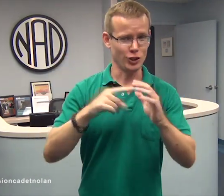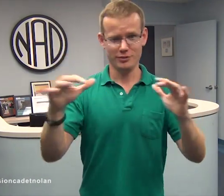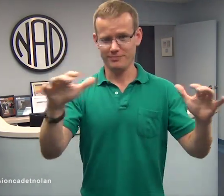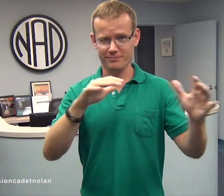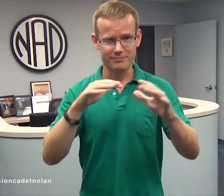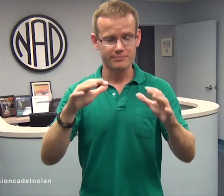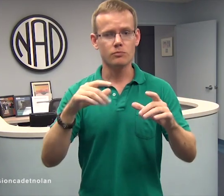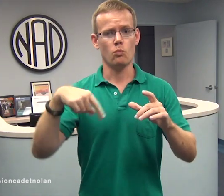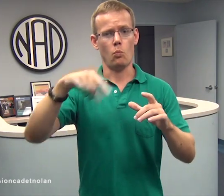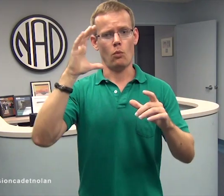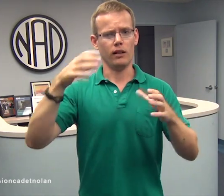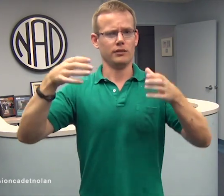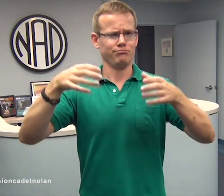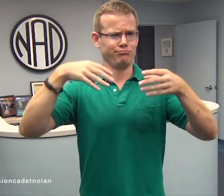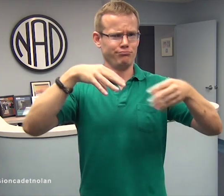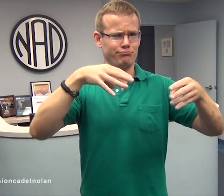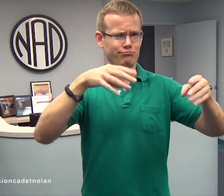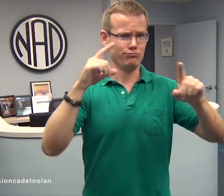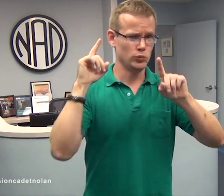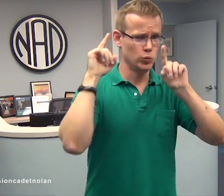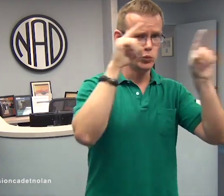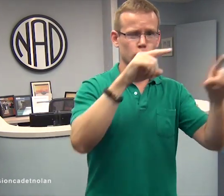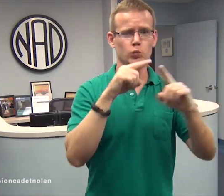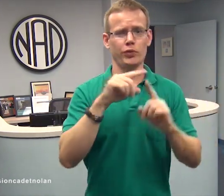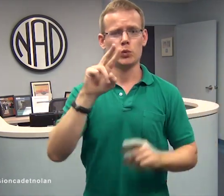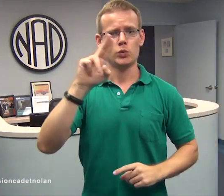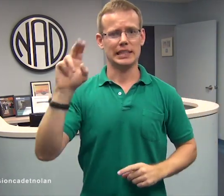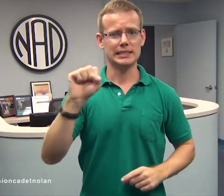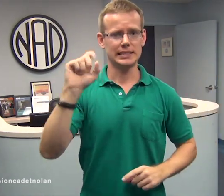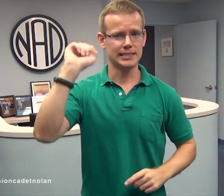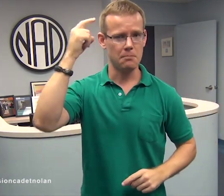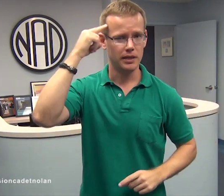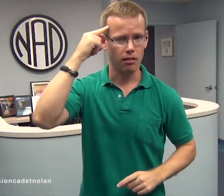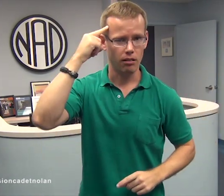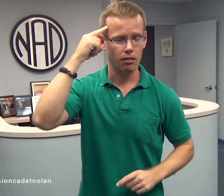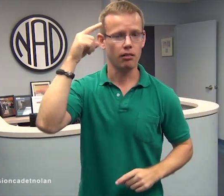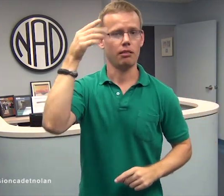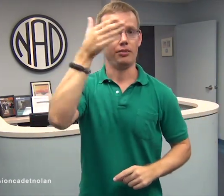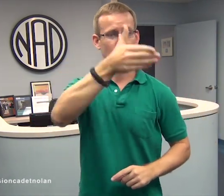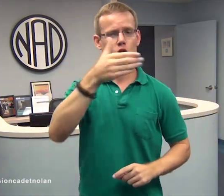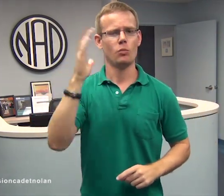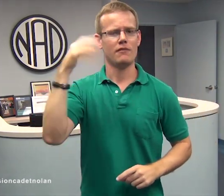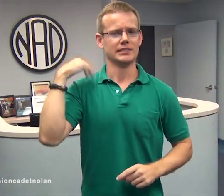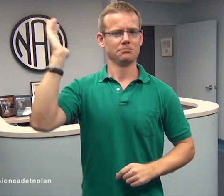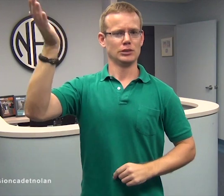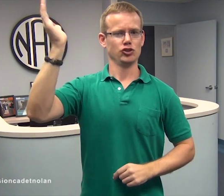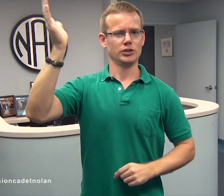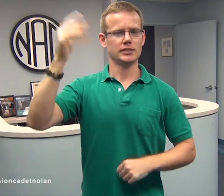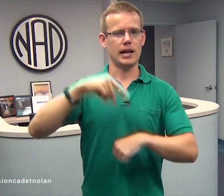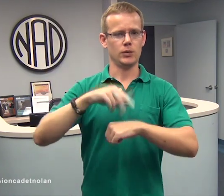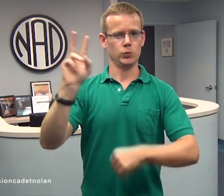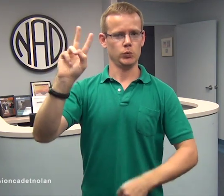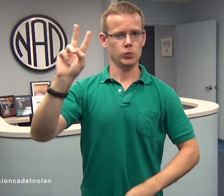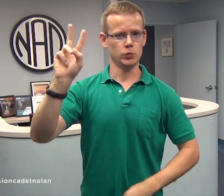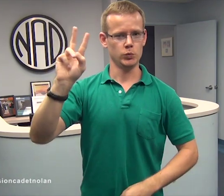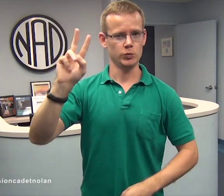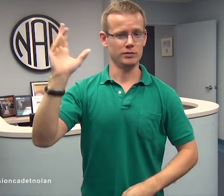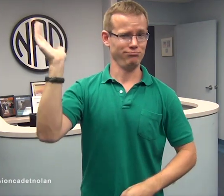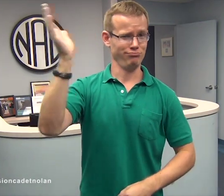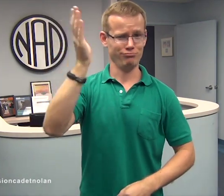We will then walk together to the United States Capitol where we will have rally speeches at 2pm.